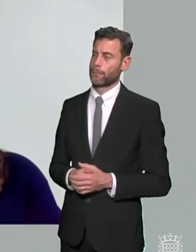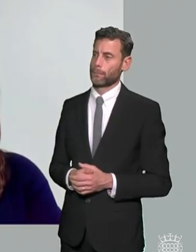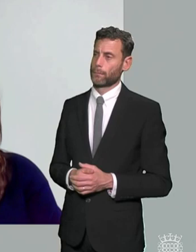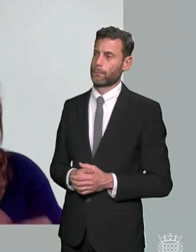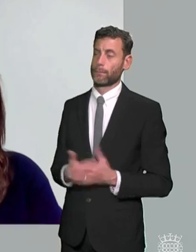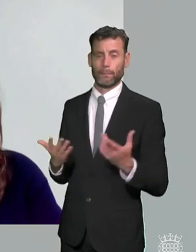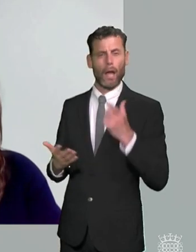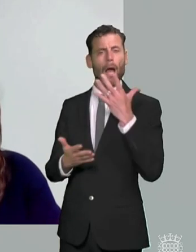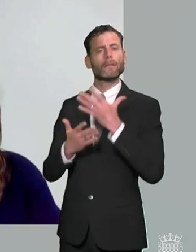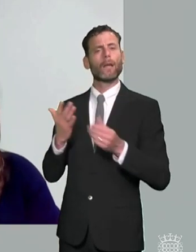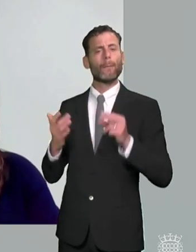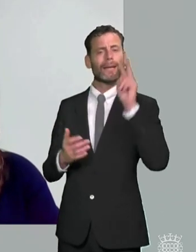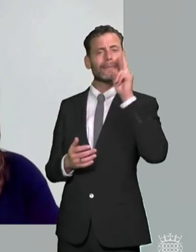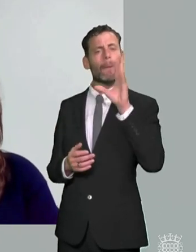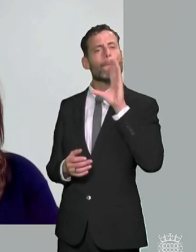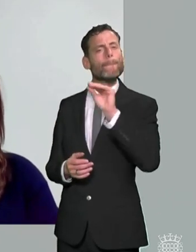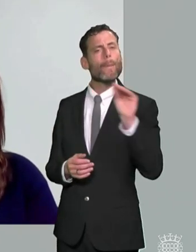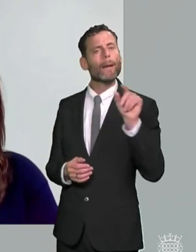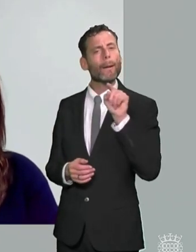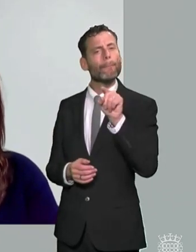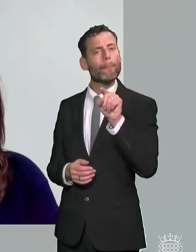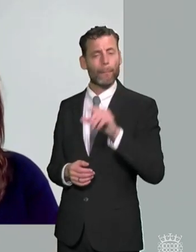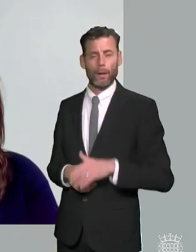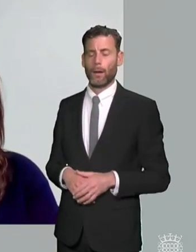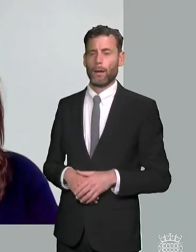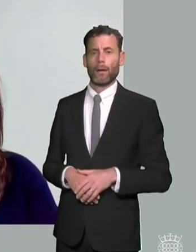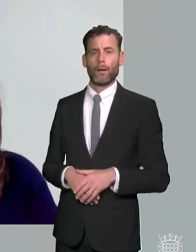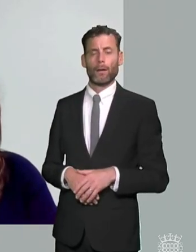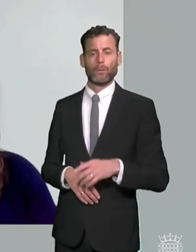in birmingham for example with with the kind of parachuting in of a commissioner sort of take over